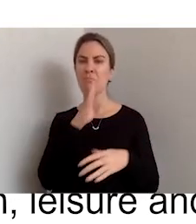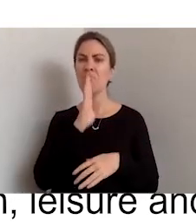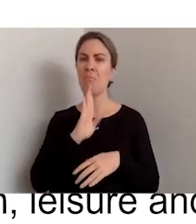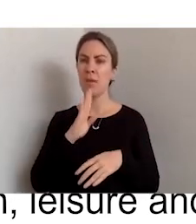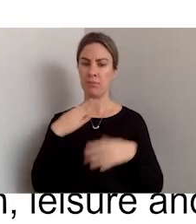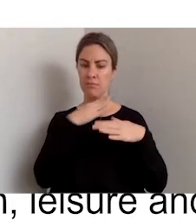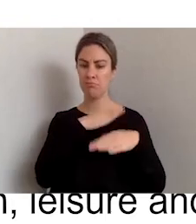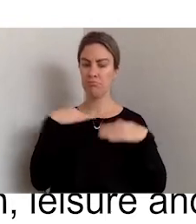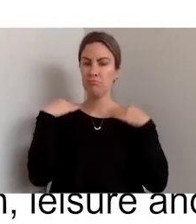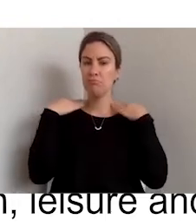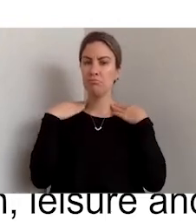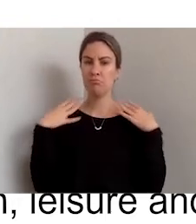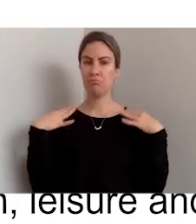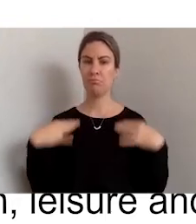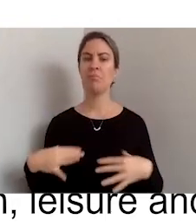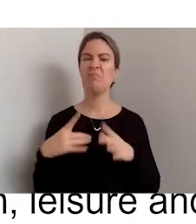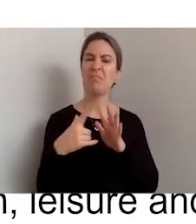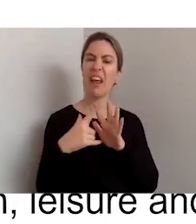jumper in an eggshell blue.